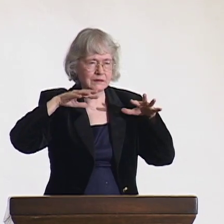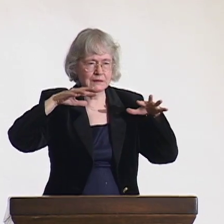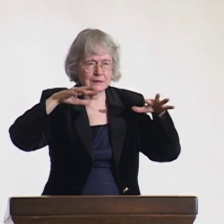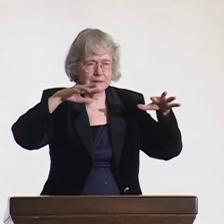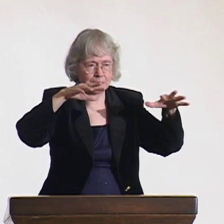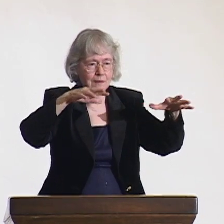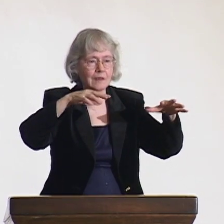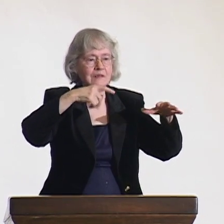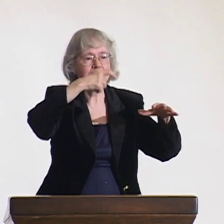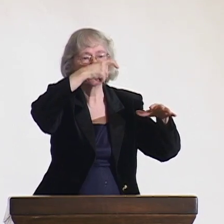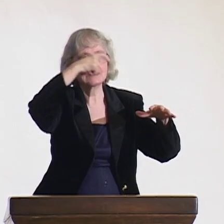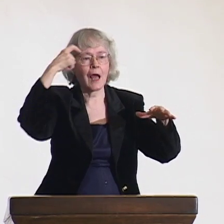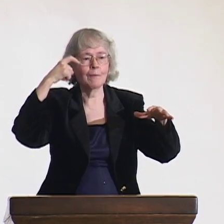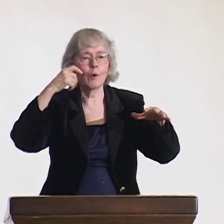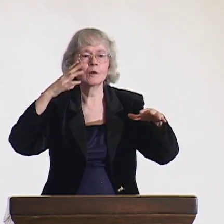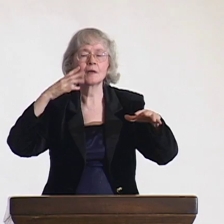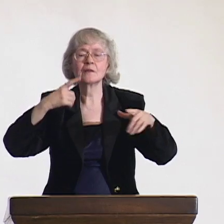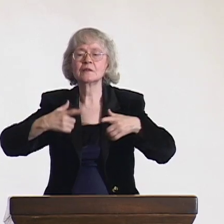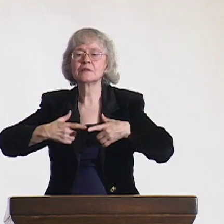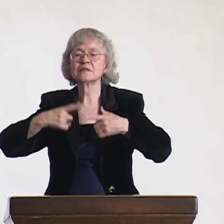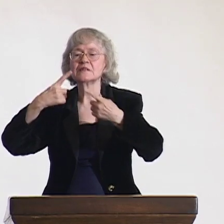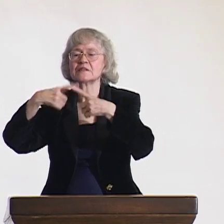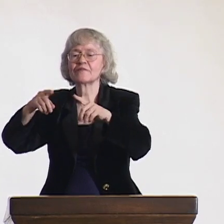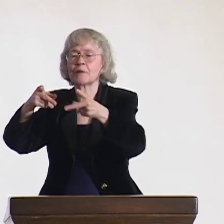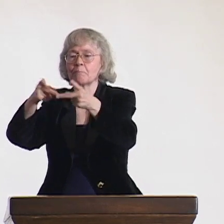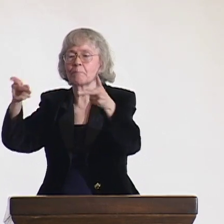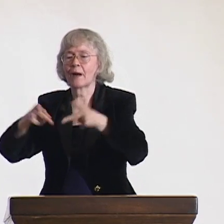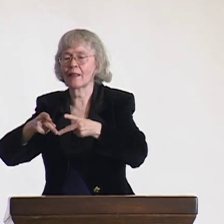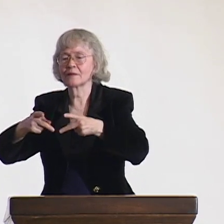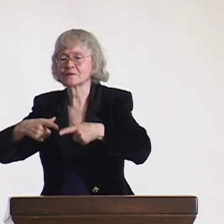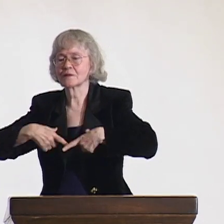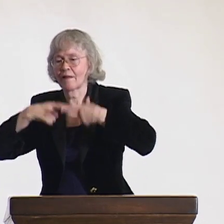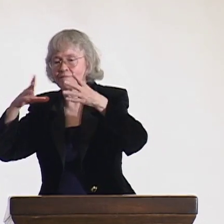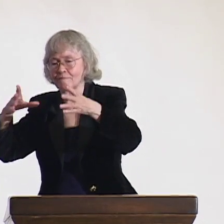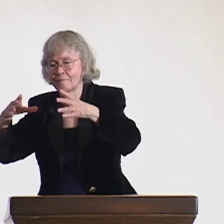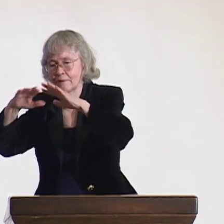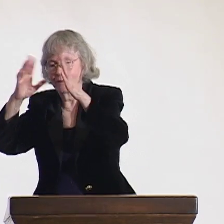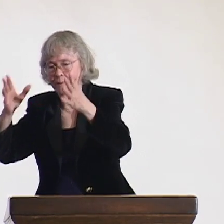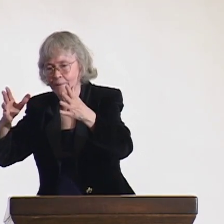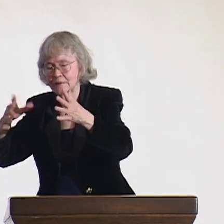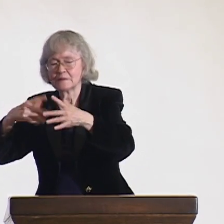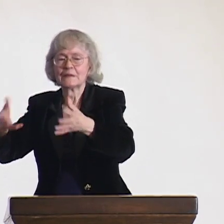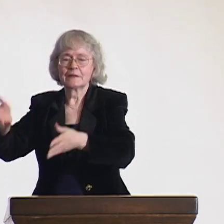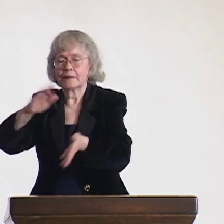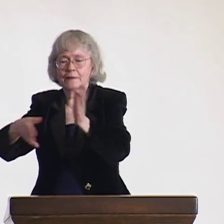Families typically have a large amount of livestock and are nomadic in that the families move